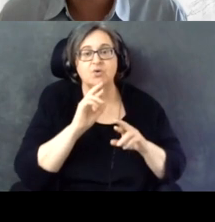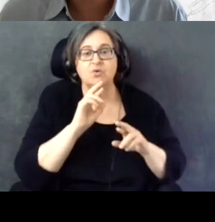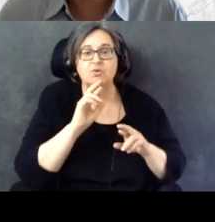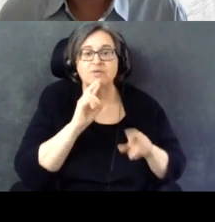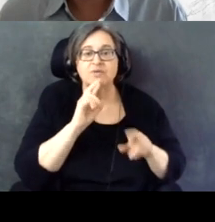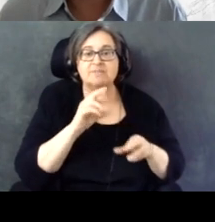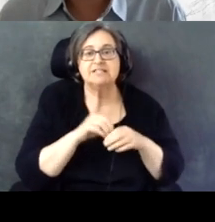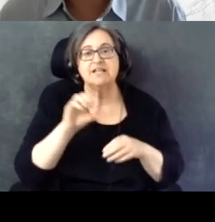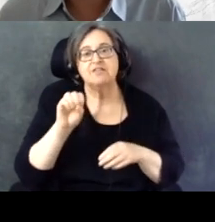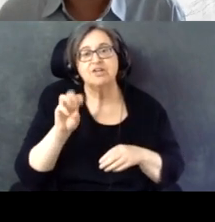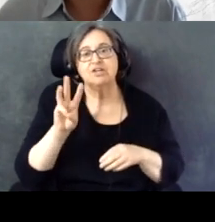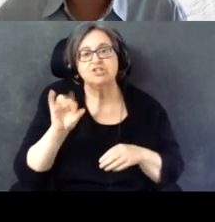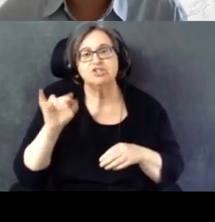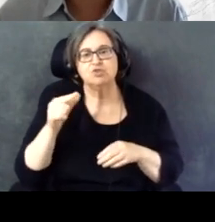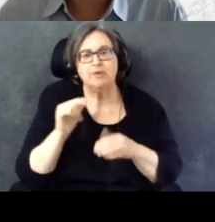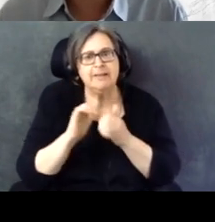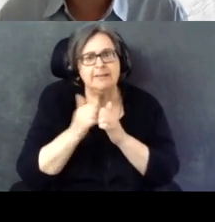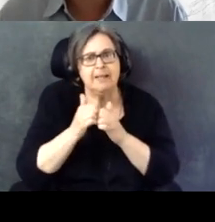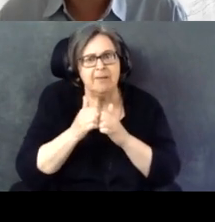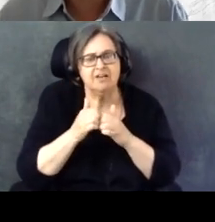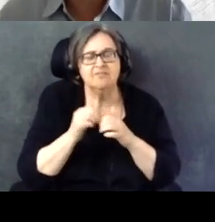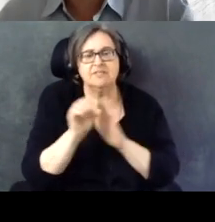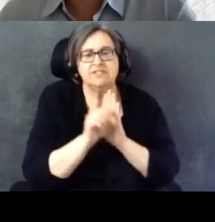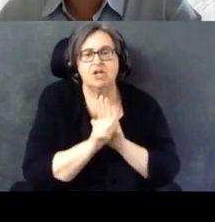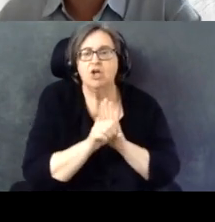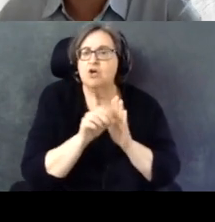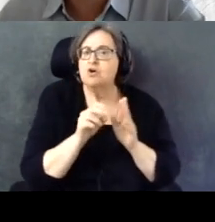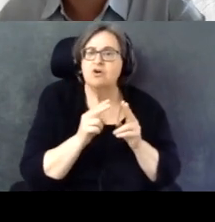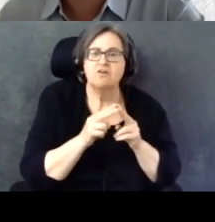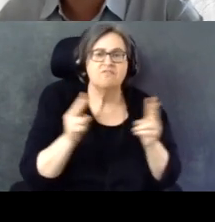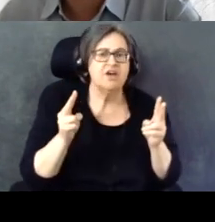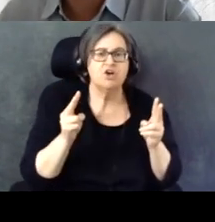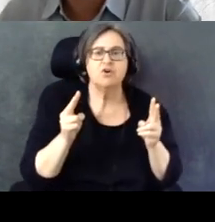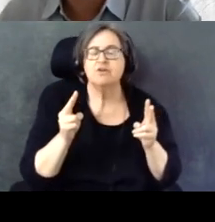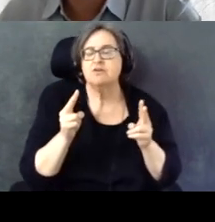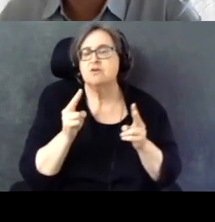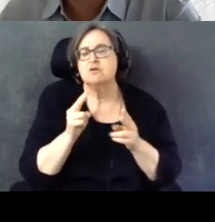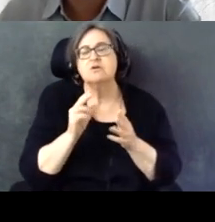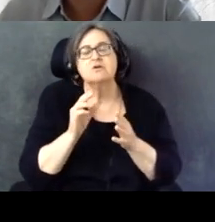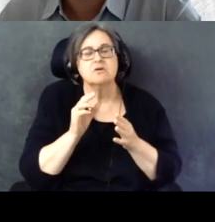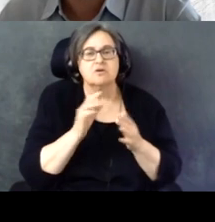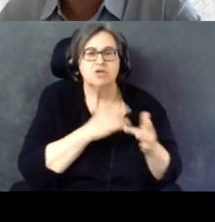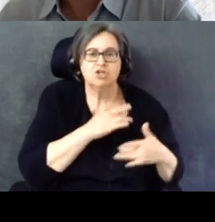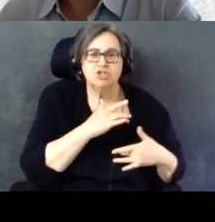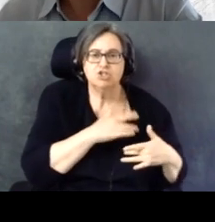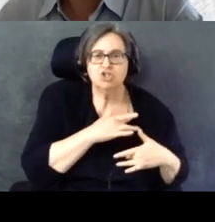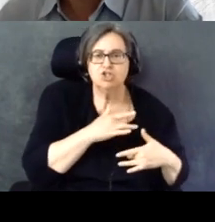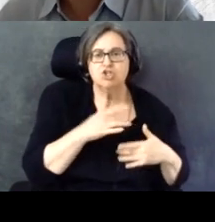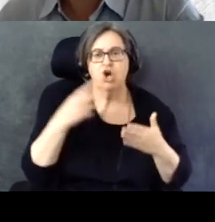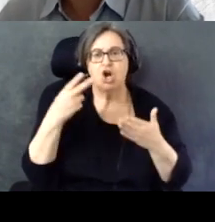are concerned that cuts to the healthcare or changes to the ACA would have a negative